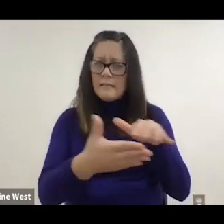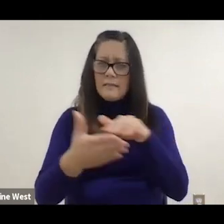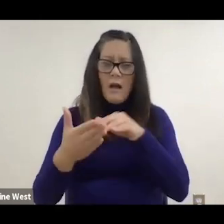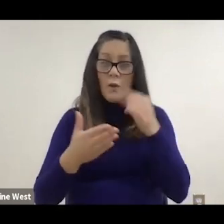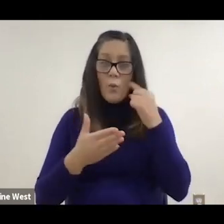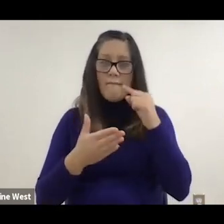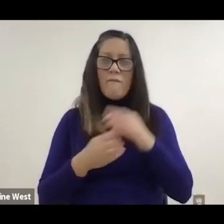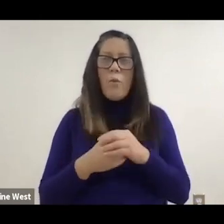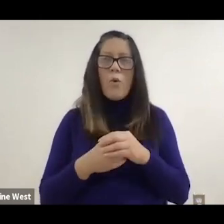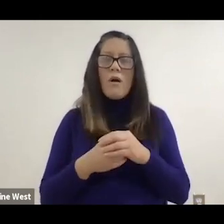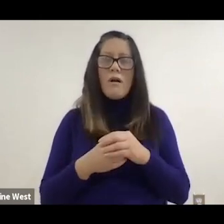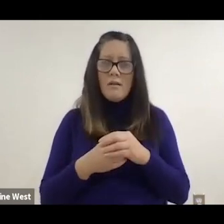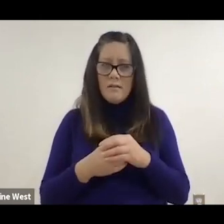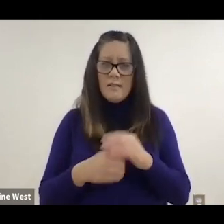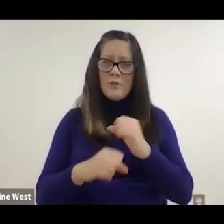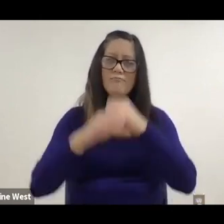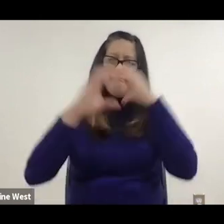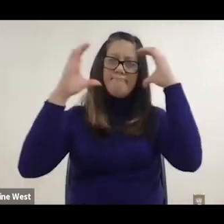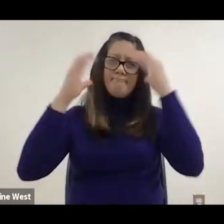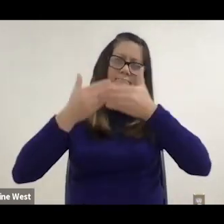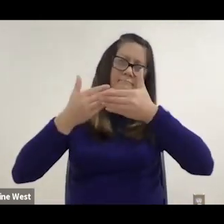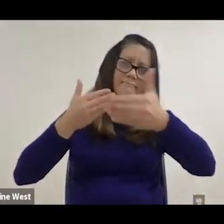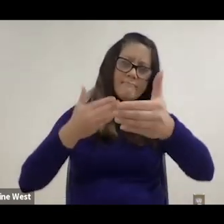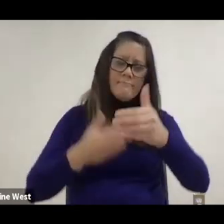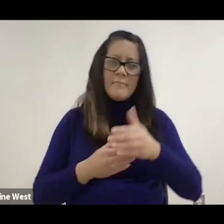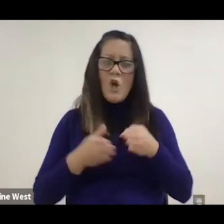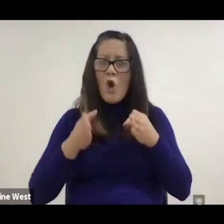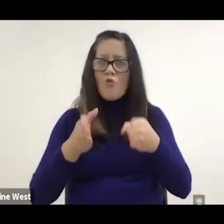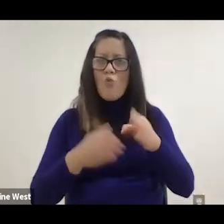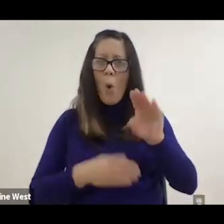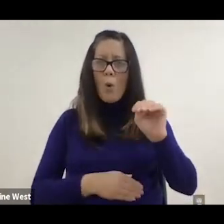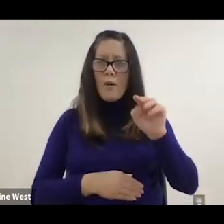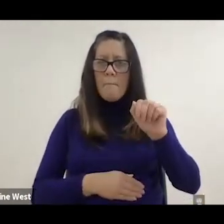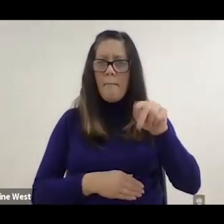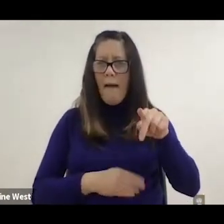Presidents Research Advisory Council site recommended there be a road